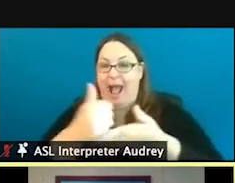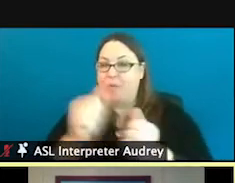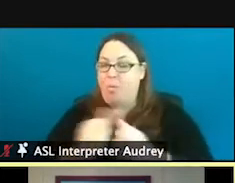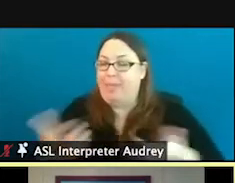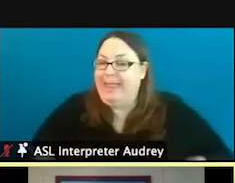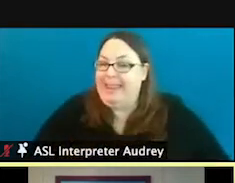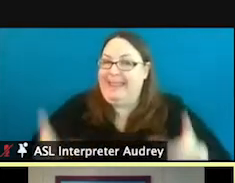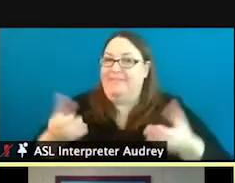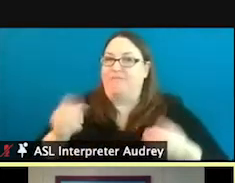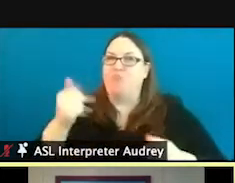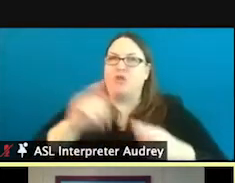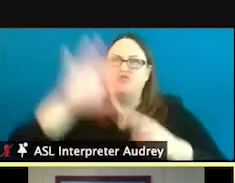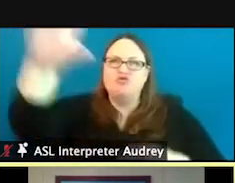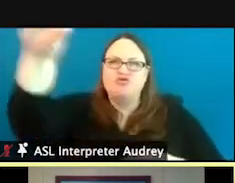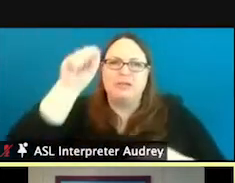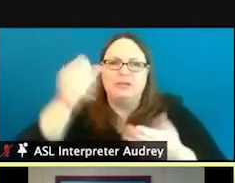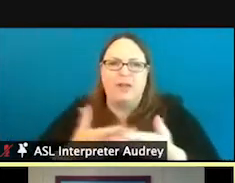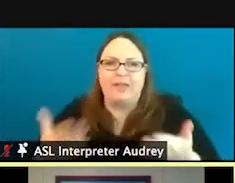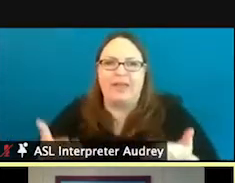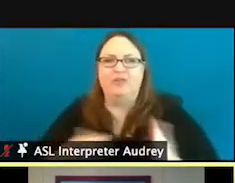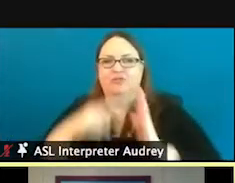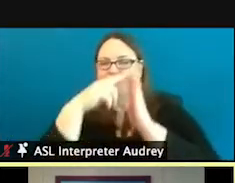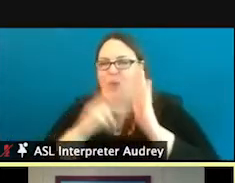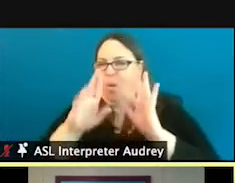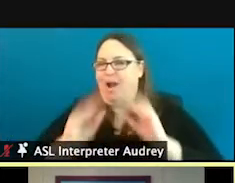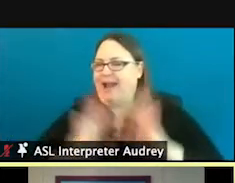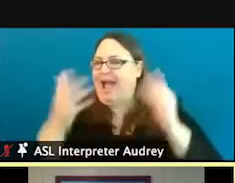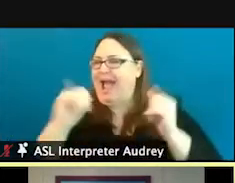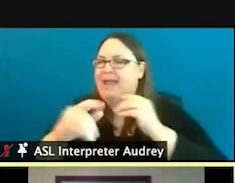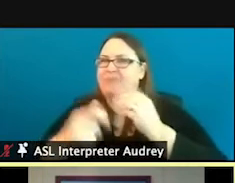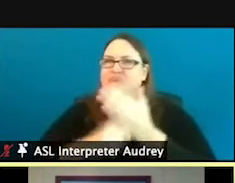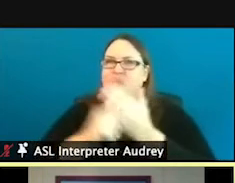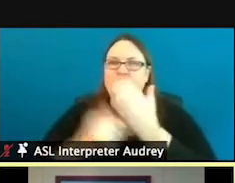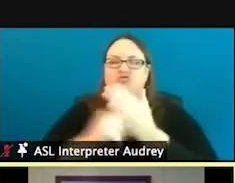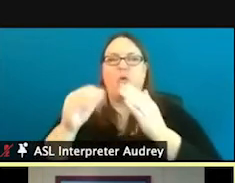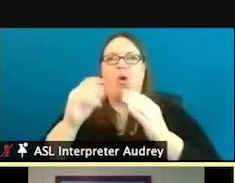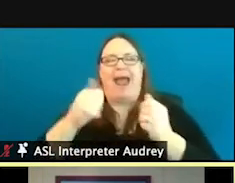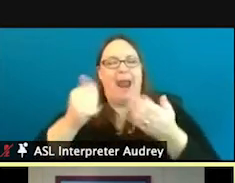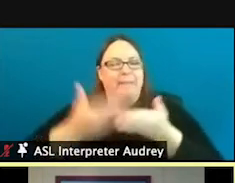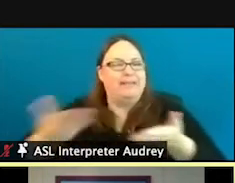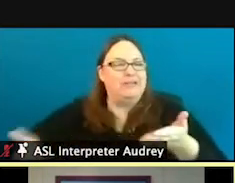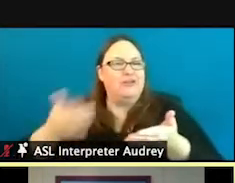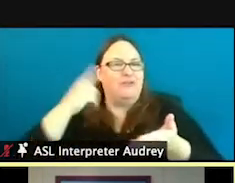items, read or clarify any brochures, postings or other materials for you, guide you to the